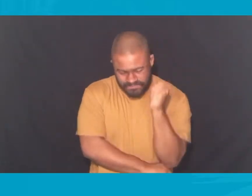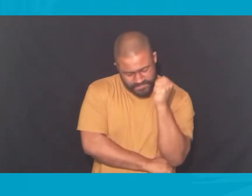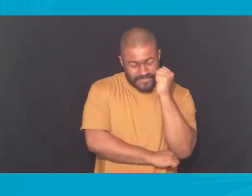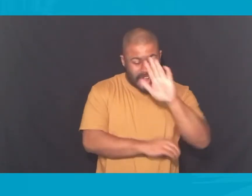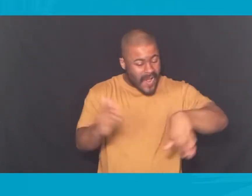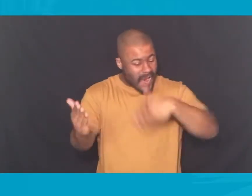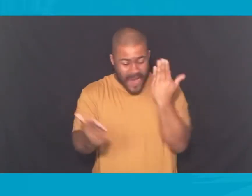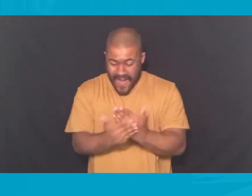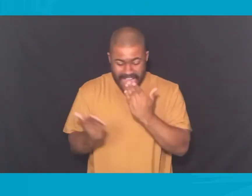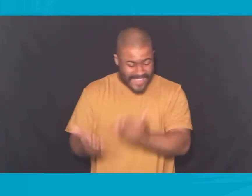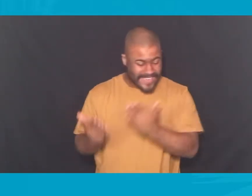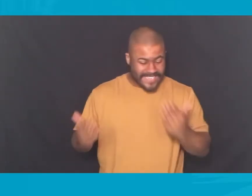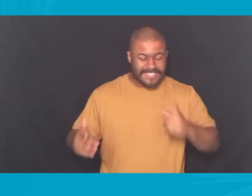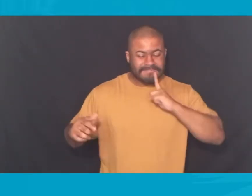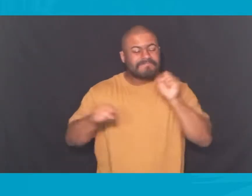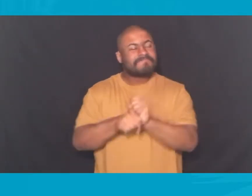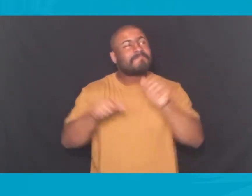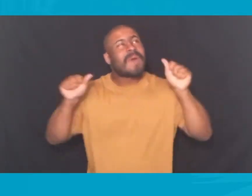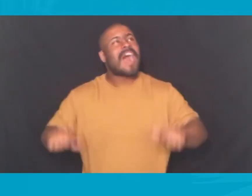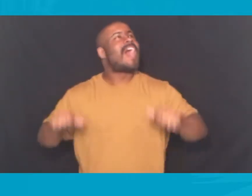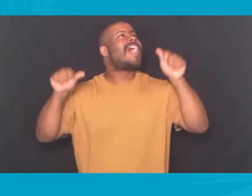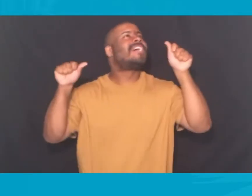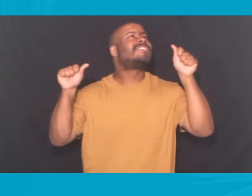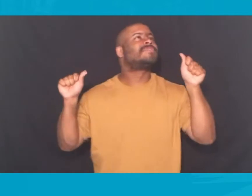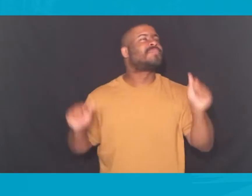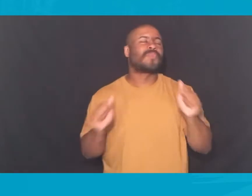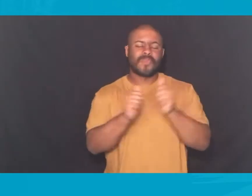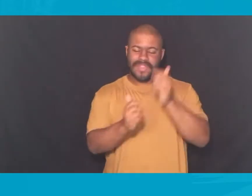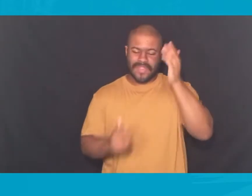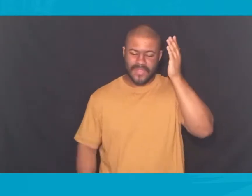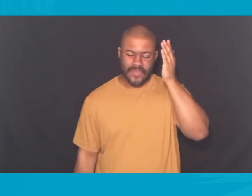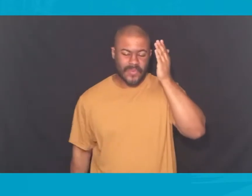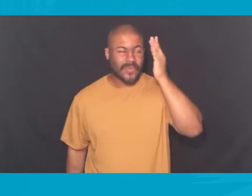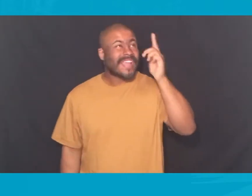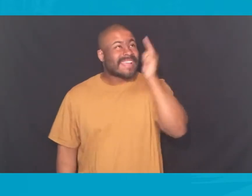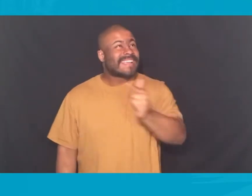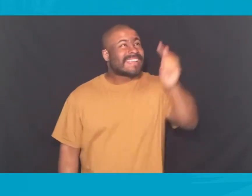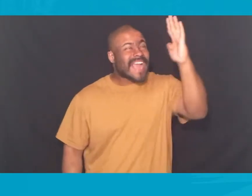All things are possible with You